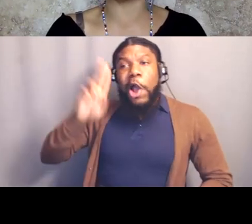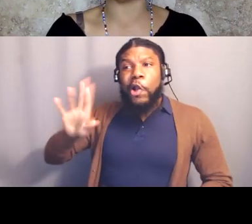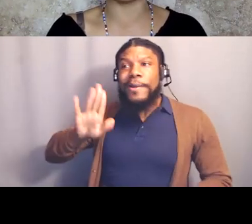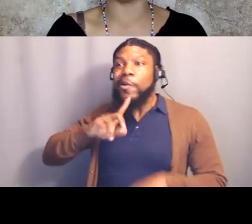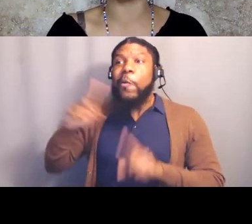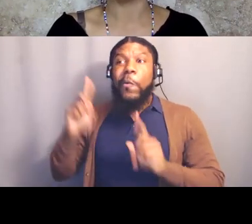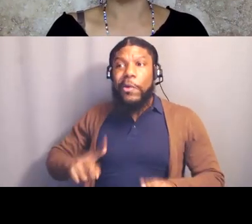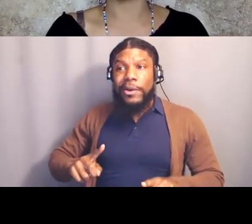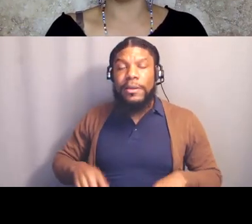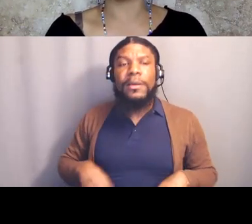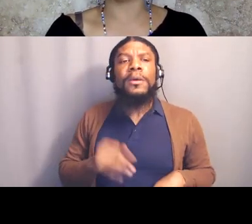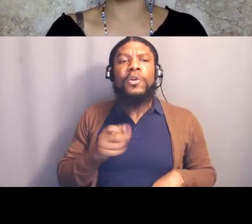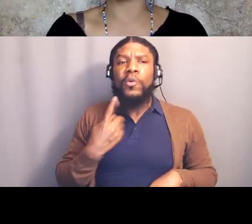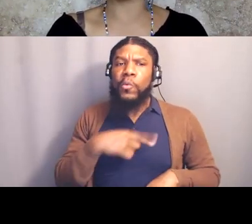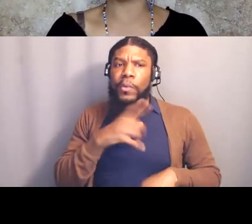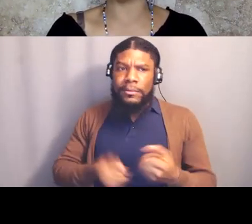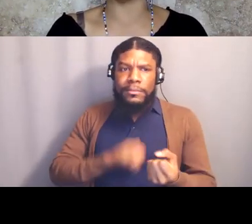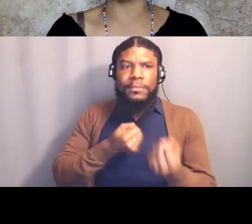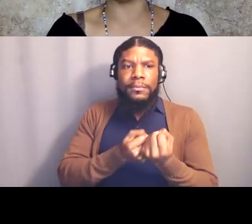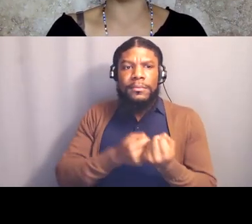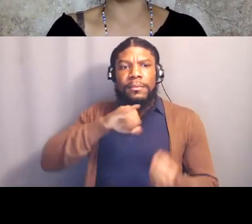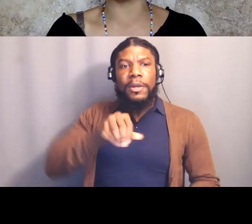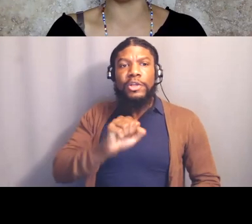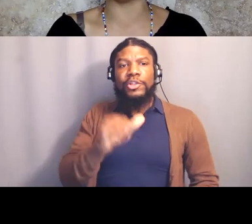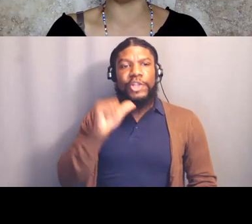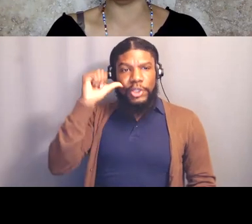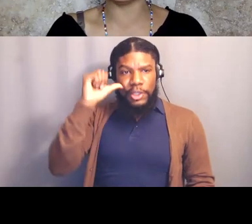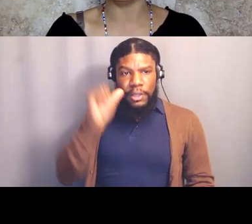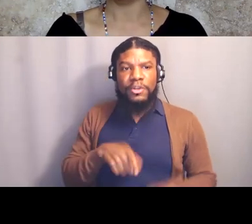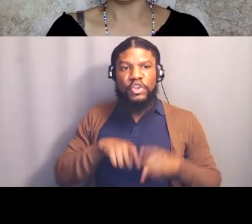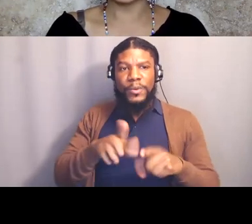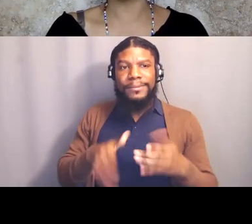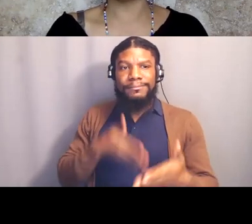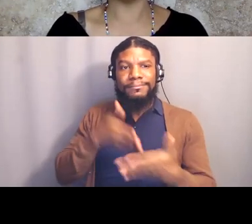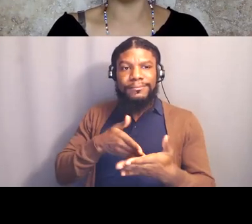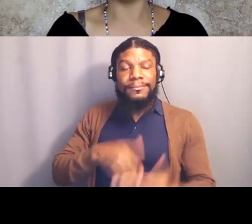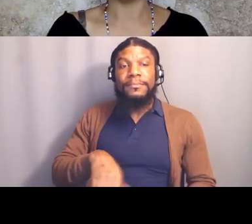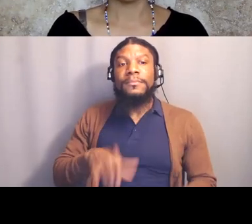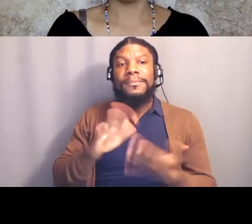as he filed a lawsuit against the city of Los Angeles and LAPD and his uncle.